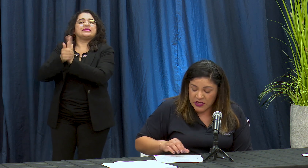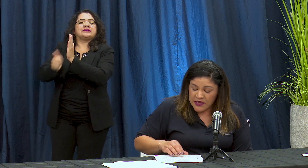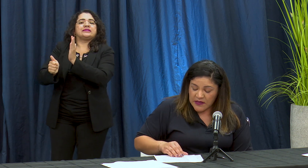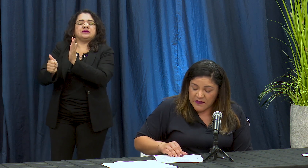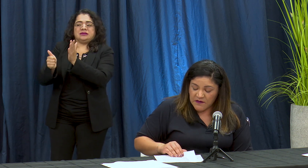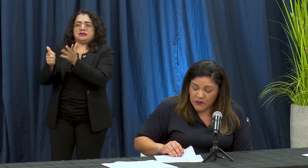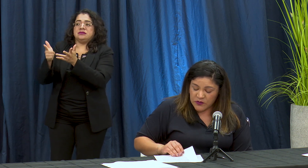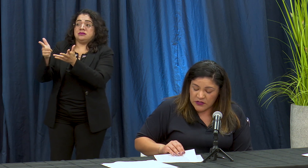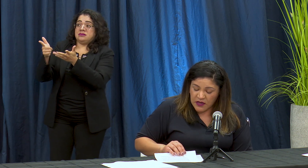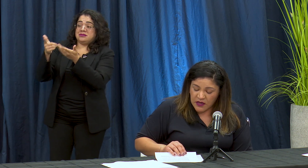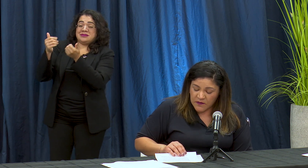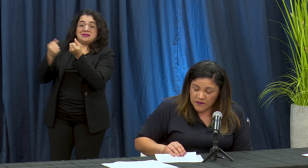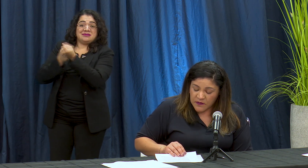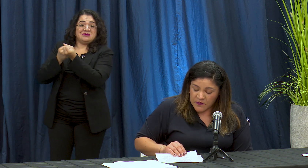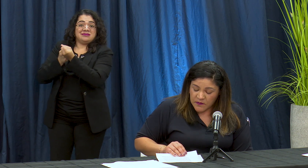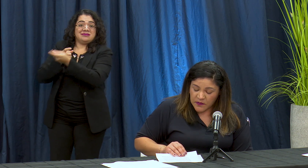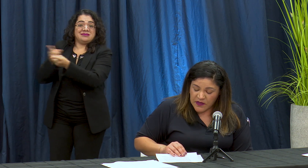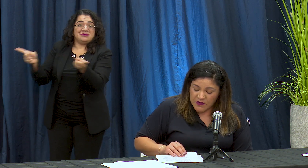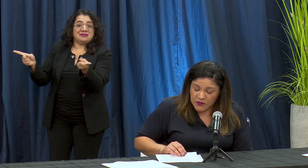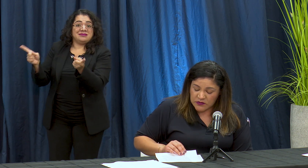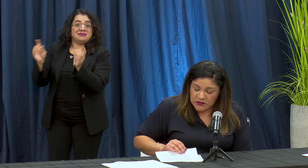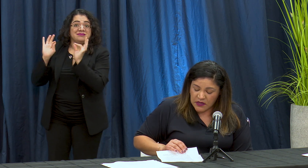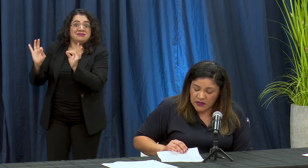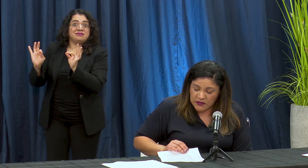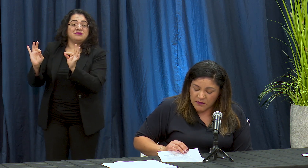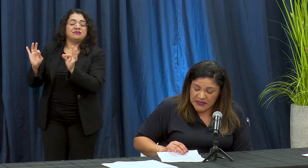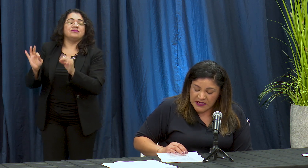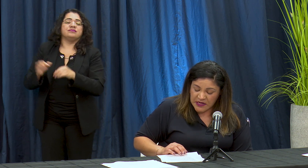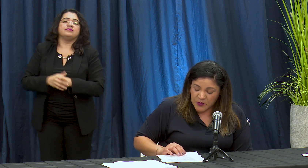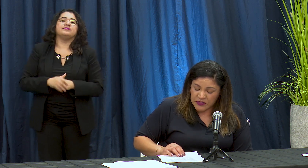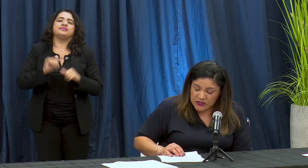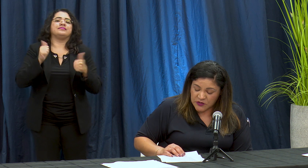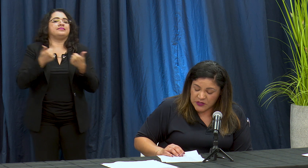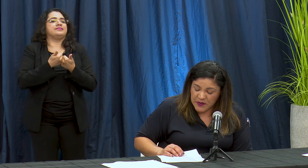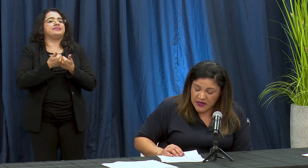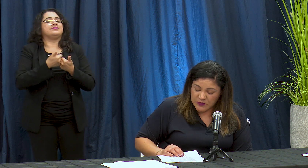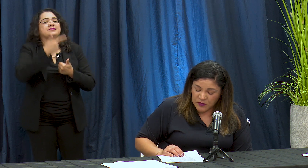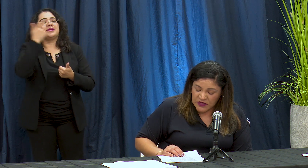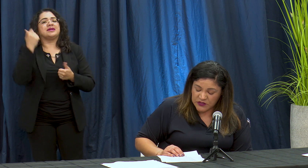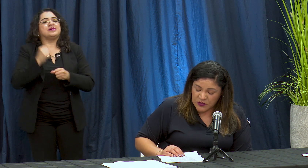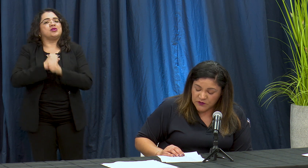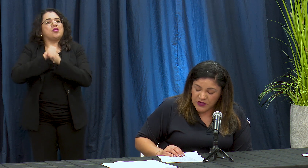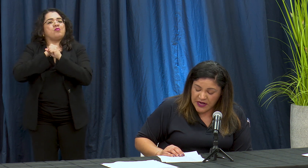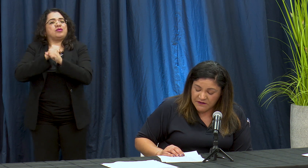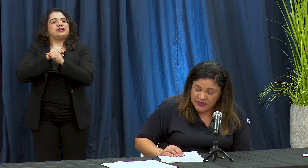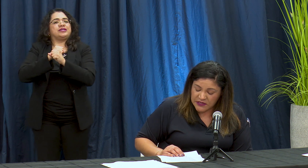debemos debemos Montaner protección A's para las población a's vulnerables en